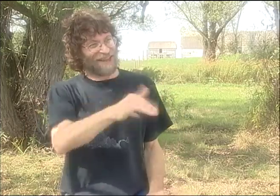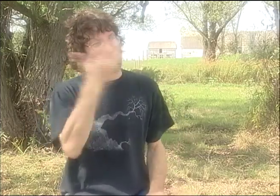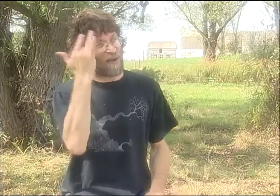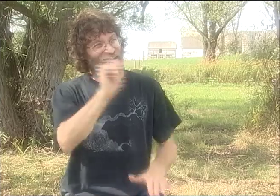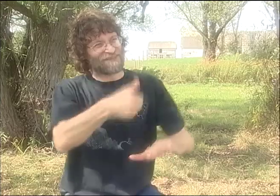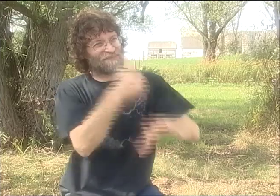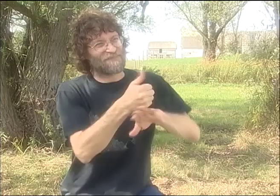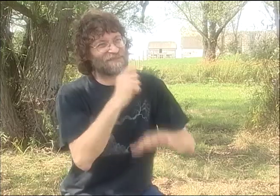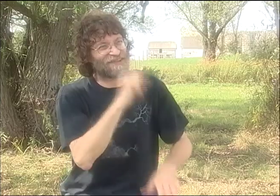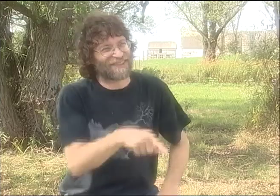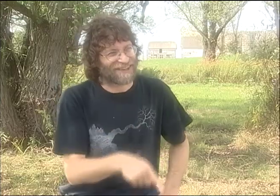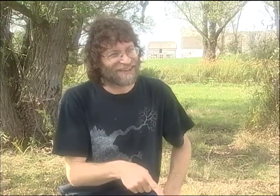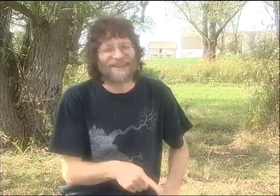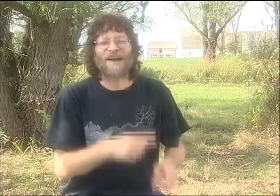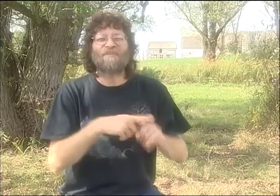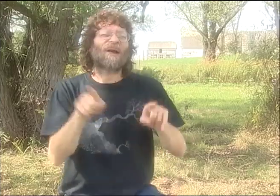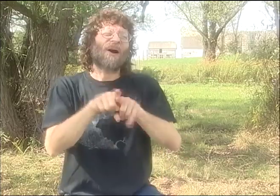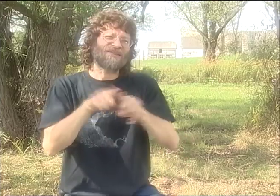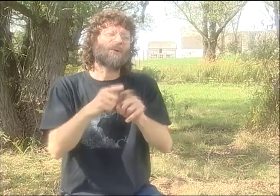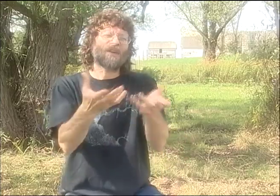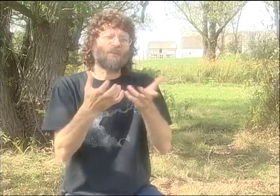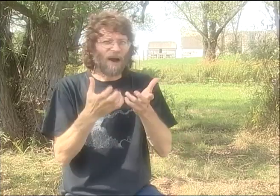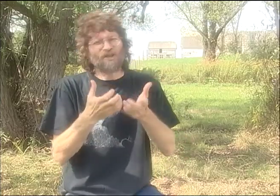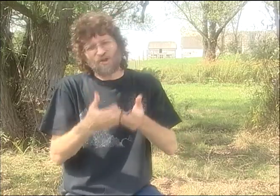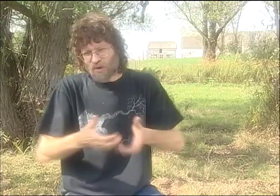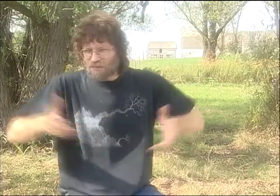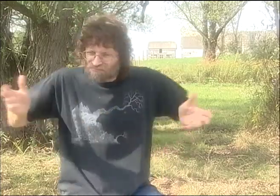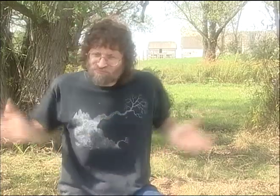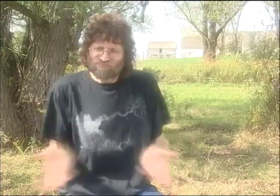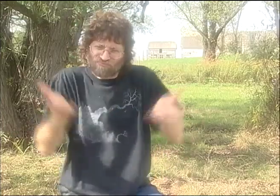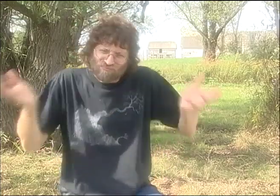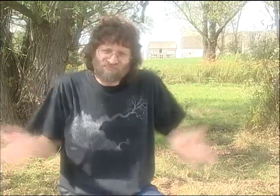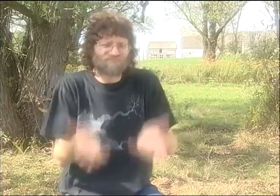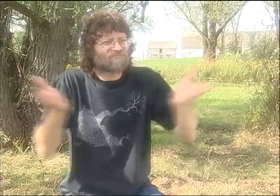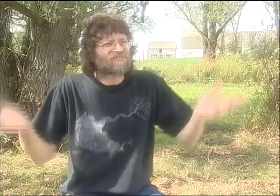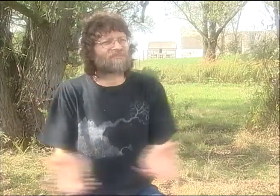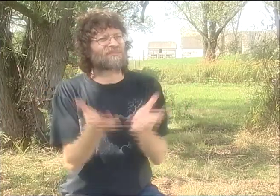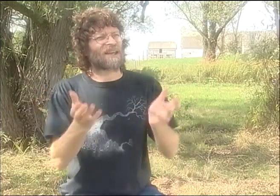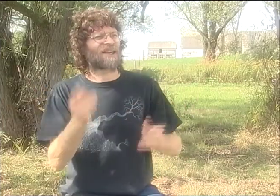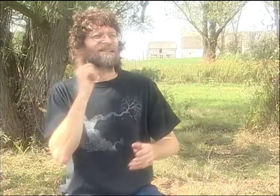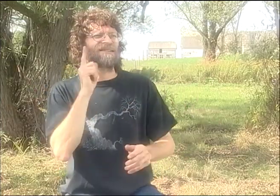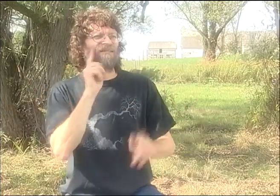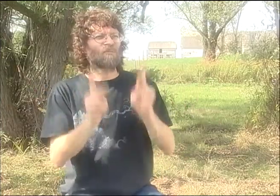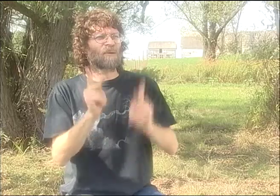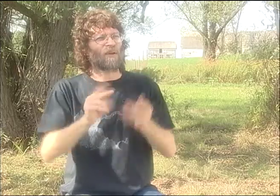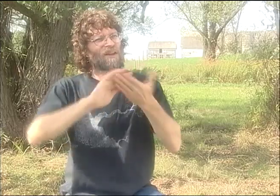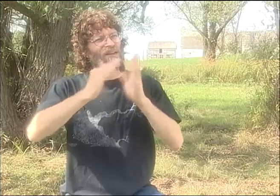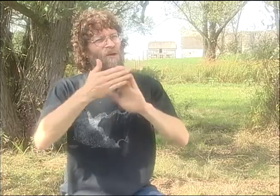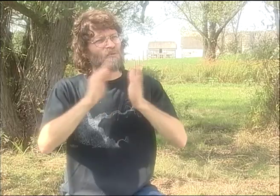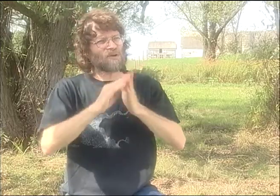AND PETER JUST, YOU KNOW, IT SET HIM ON FIRE EVEN MORE. AND HE'S THE ONE WHO GOT IT GOING.